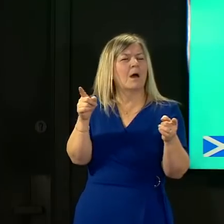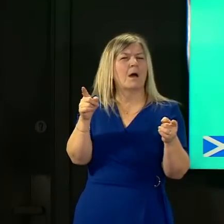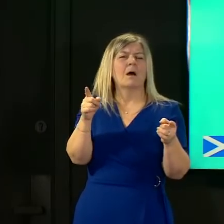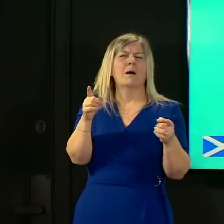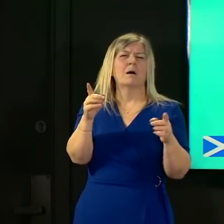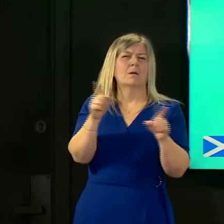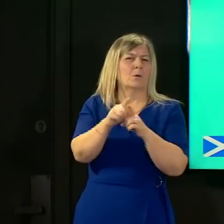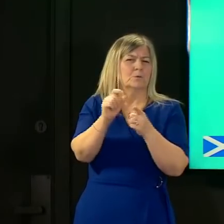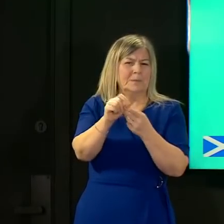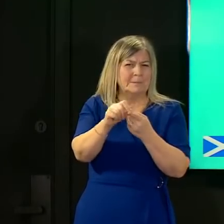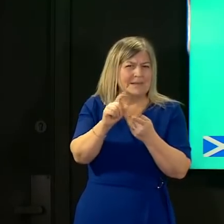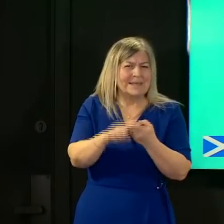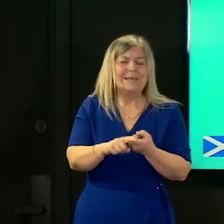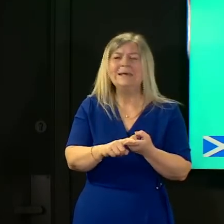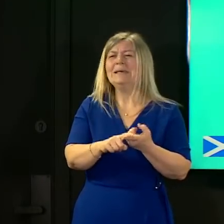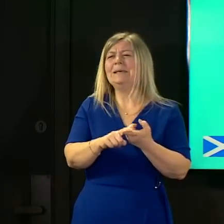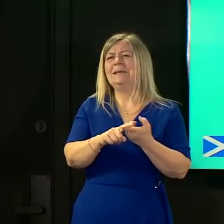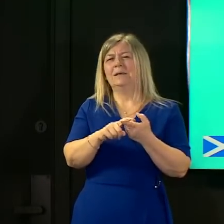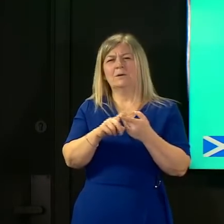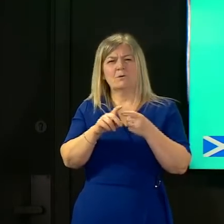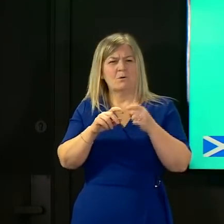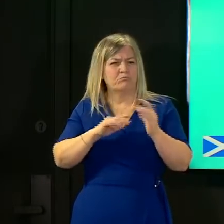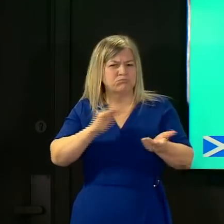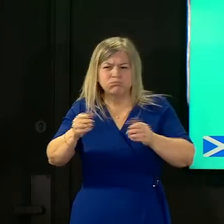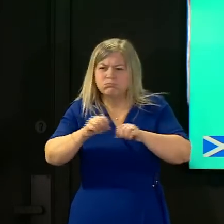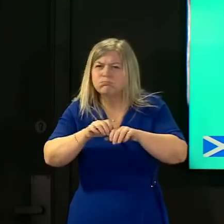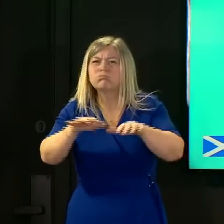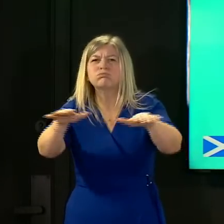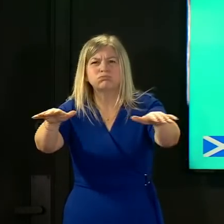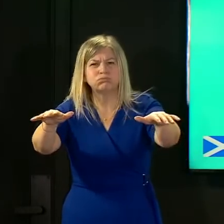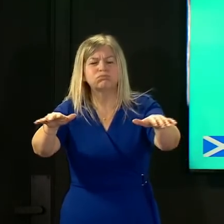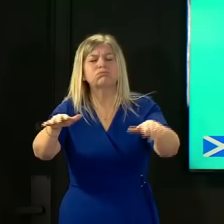is evidence which is continually generated both across the uk and from international